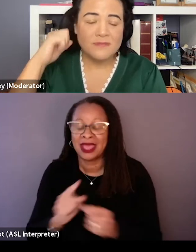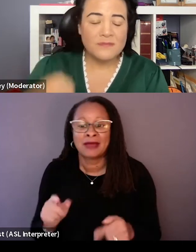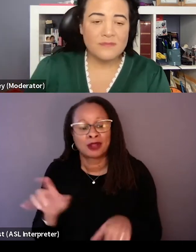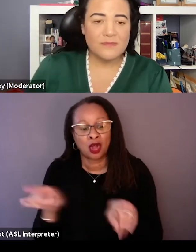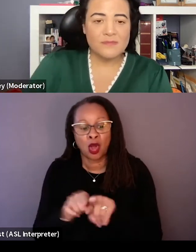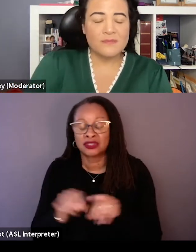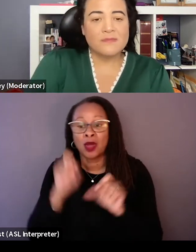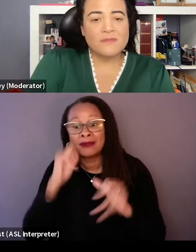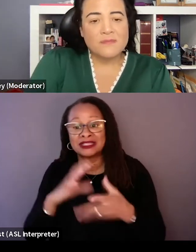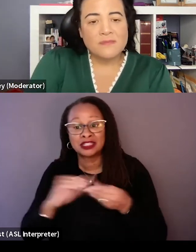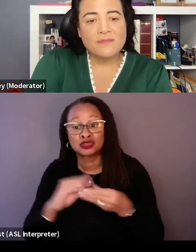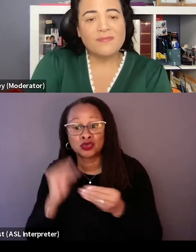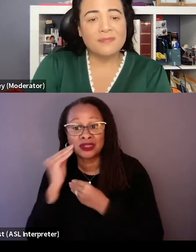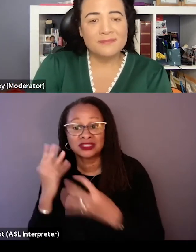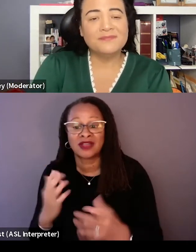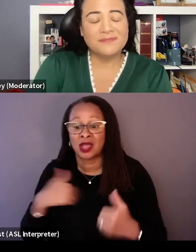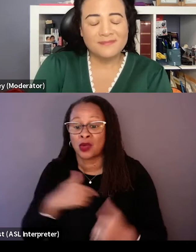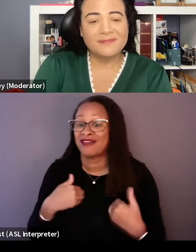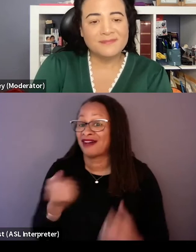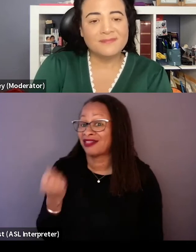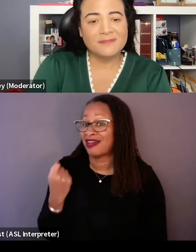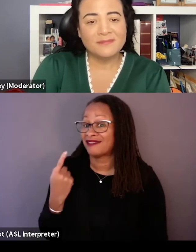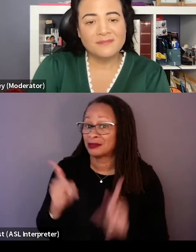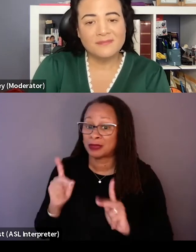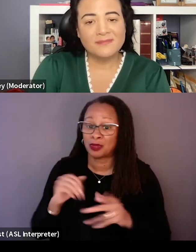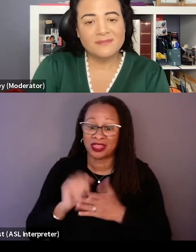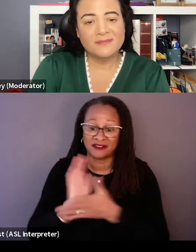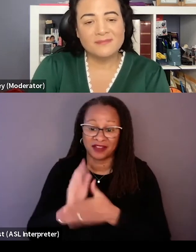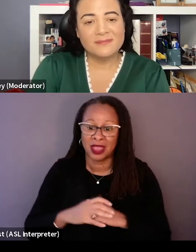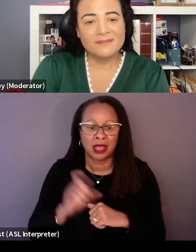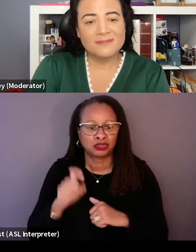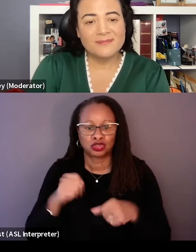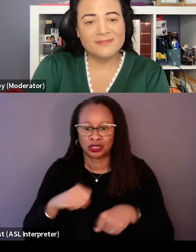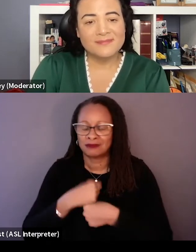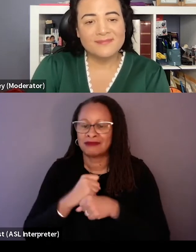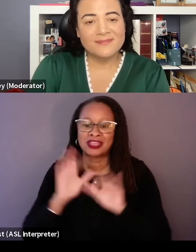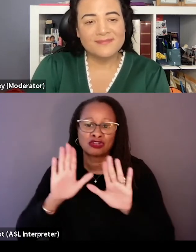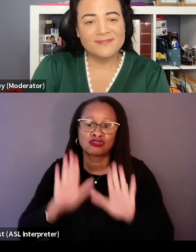So we have 11 people in our film. I'm sure you could make a great film with 11 others